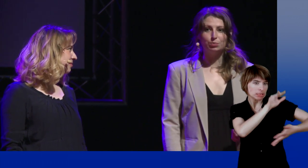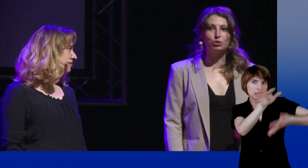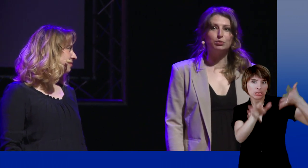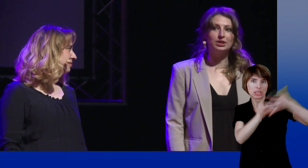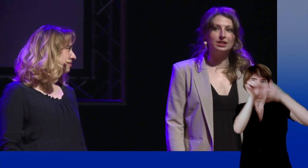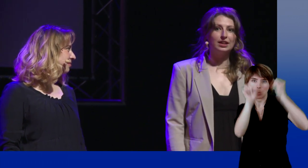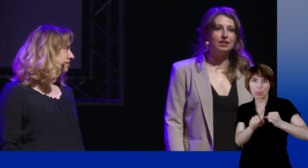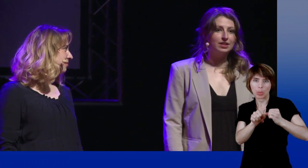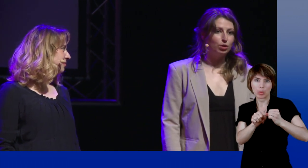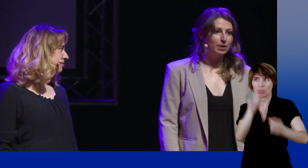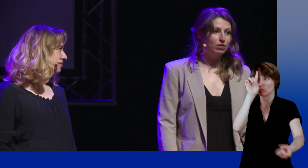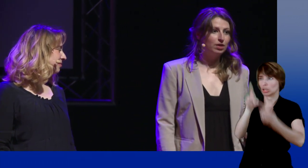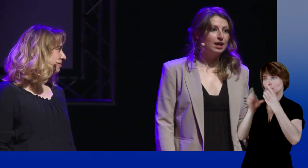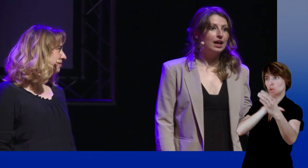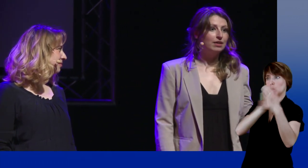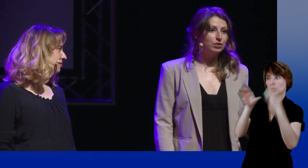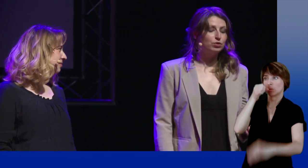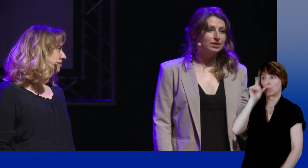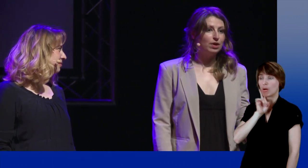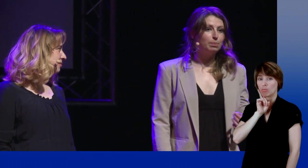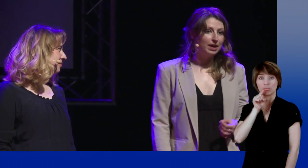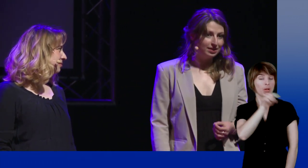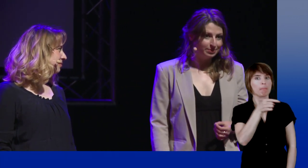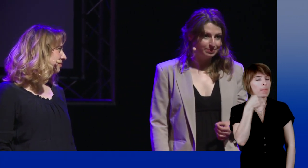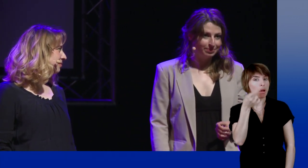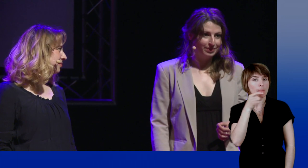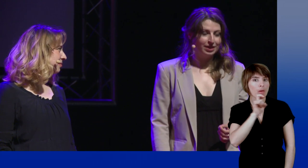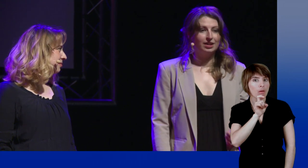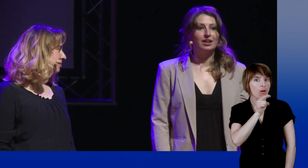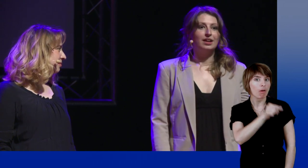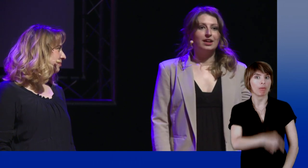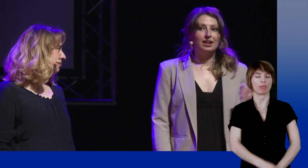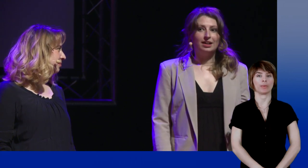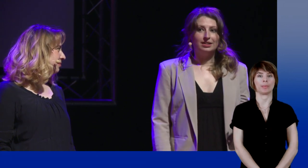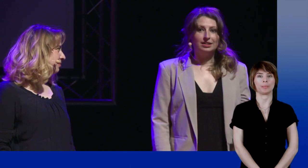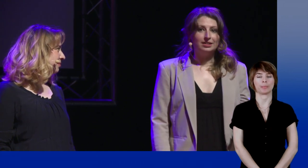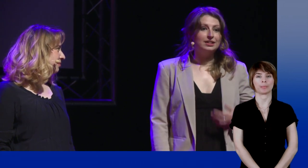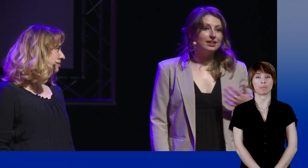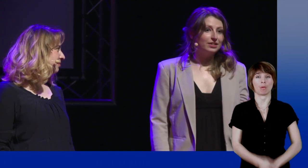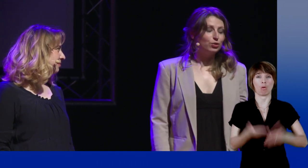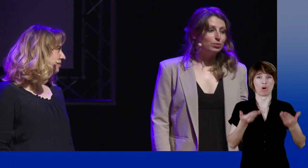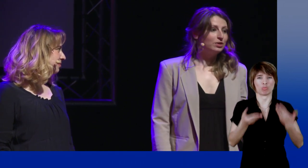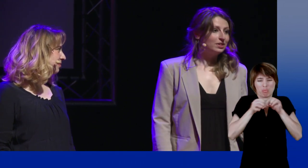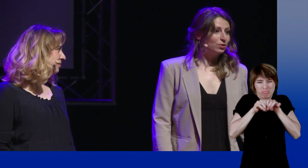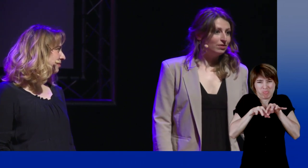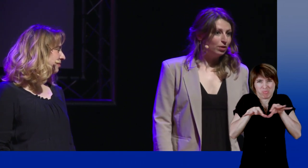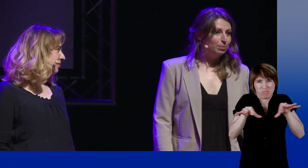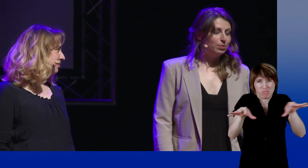to communicate with their parents before being able to speak. There is a trend developping for that matter: